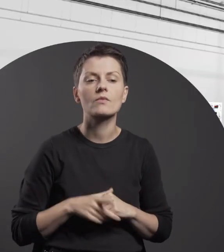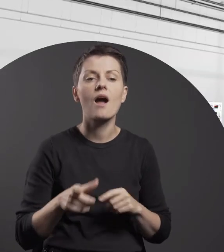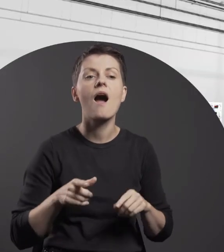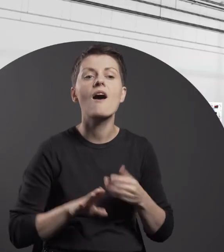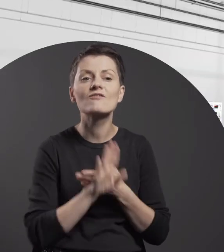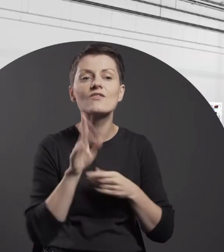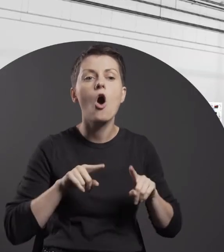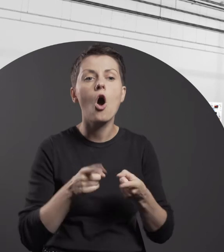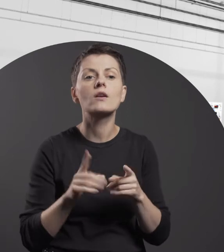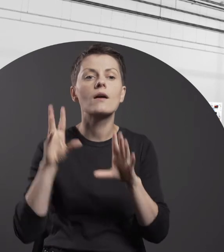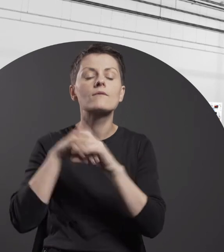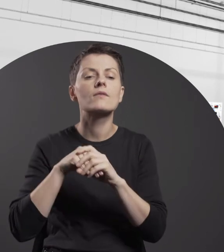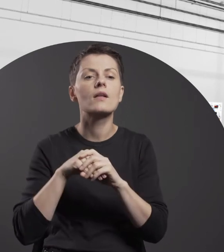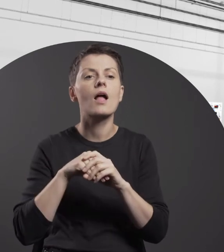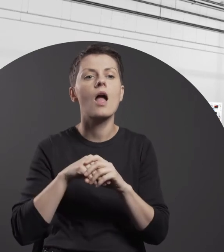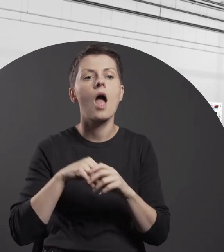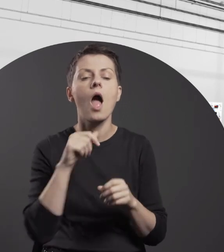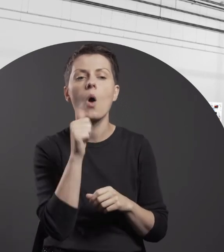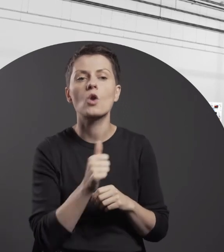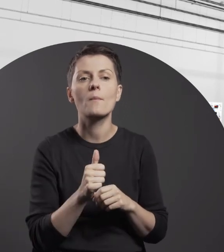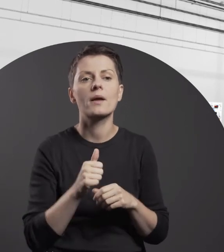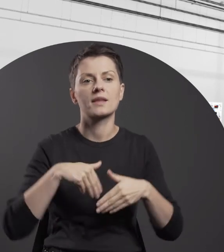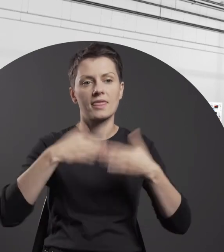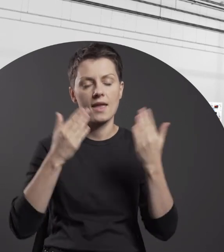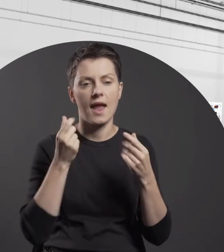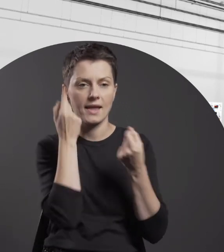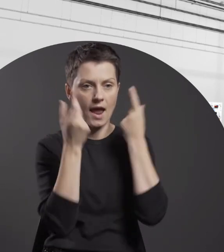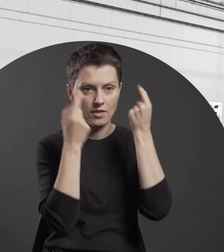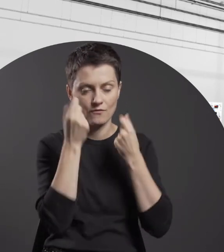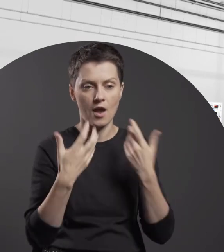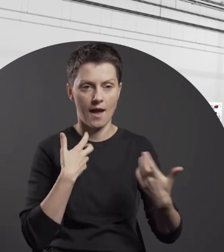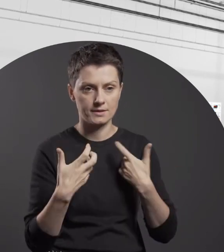As an event, it has been held in Lublin since 2018